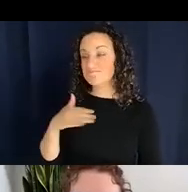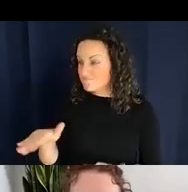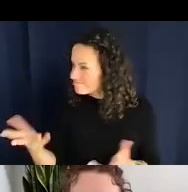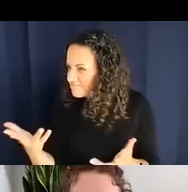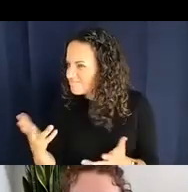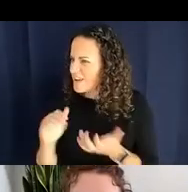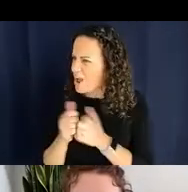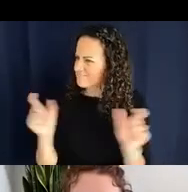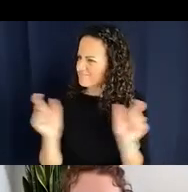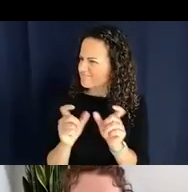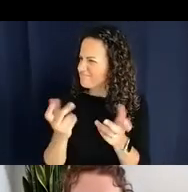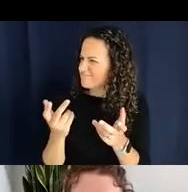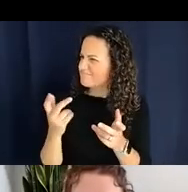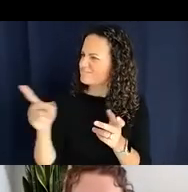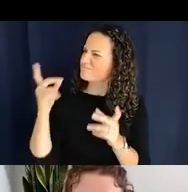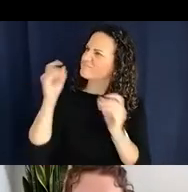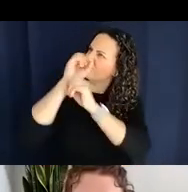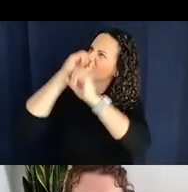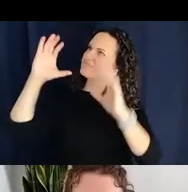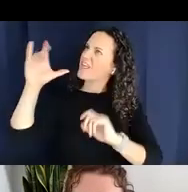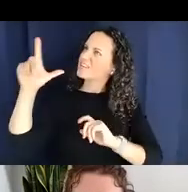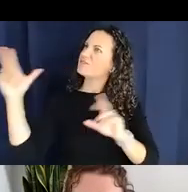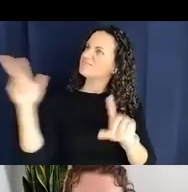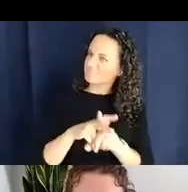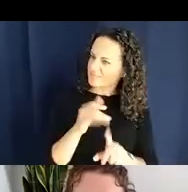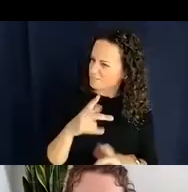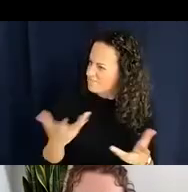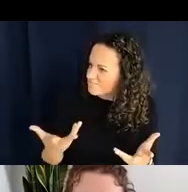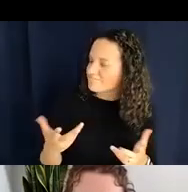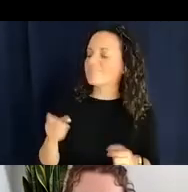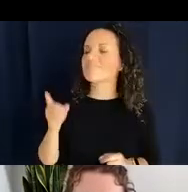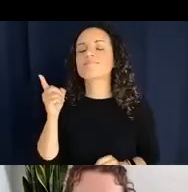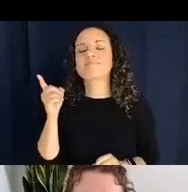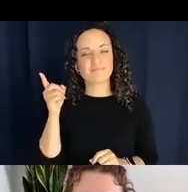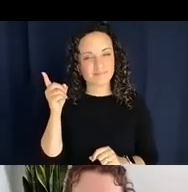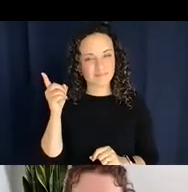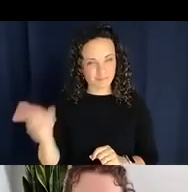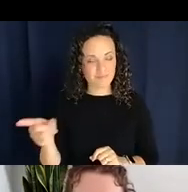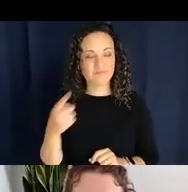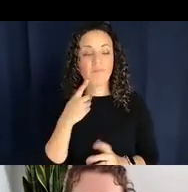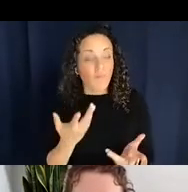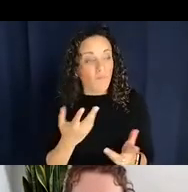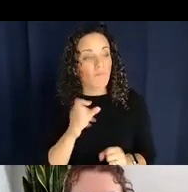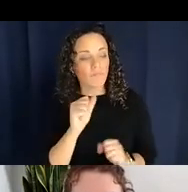and basically the idea is that she recognized that these hand shapes really marked category